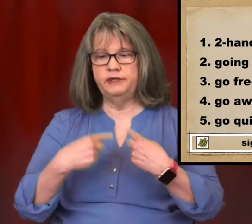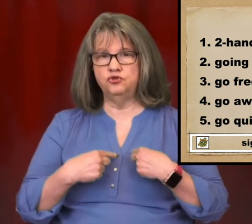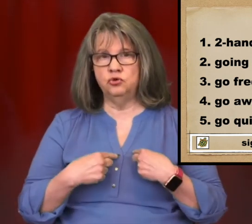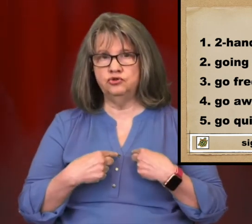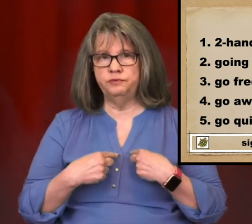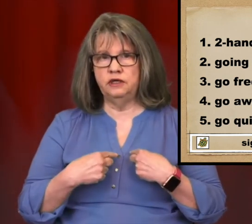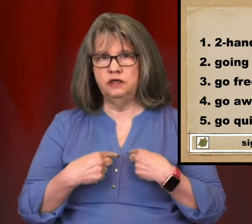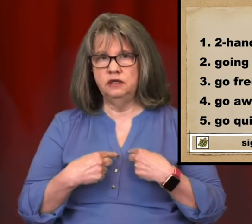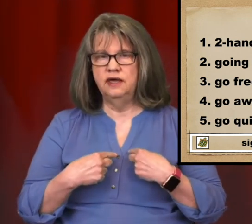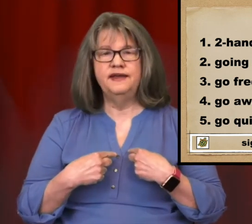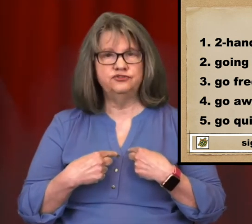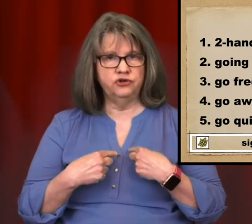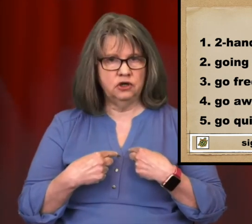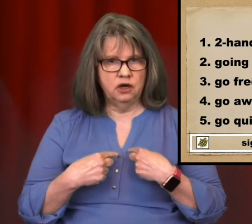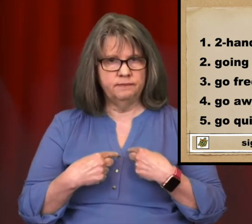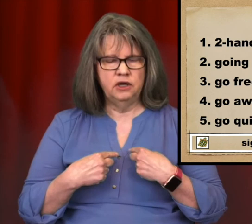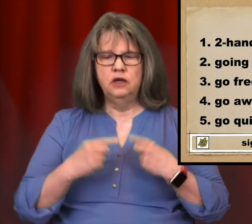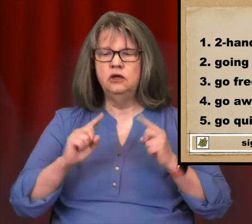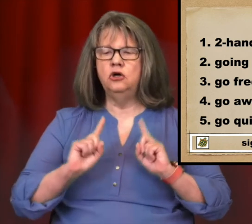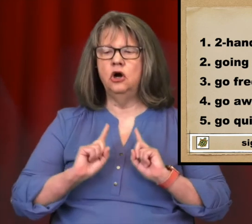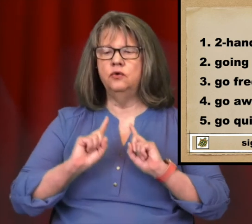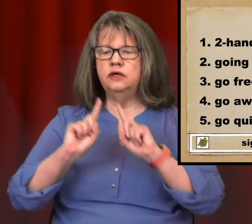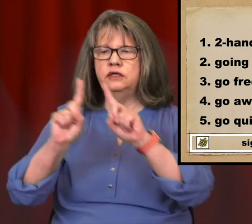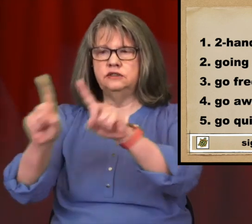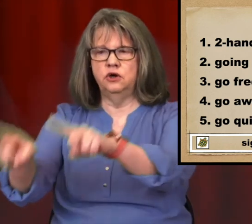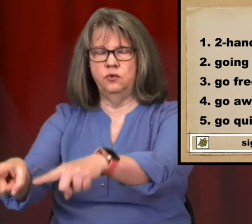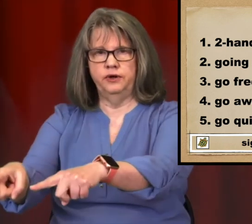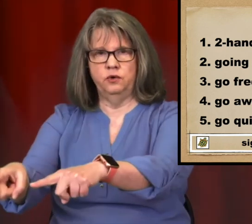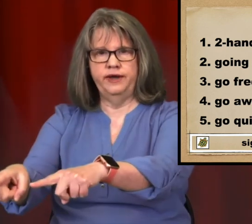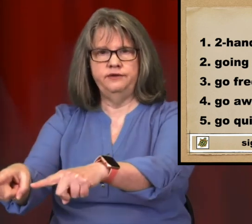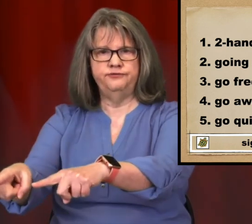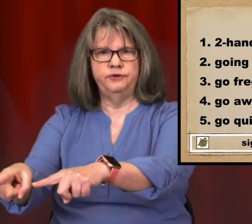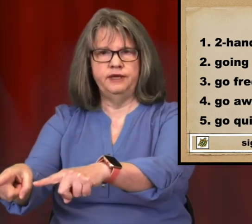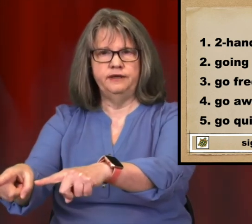towards me. That's for come. "Go" is going away from me.